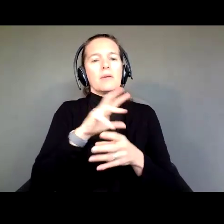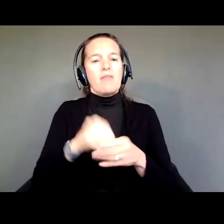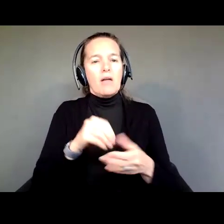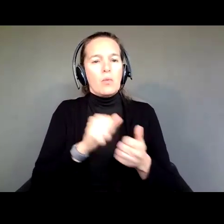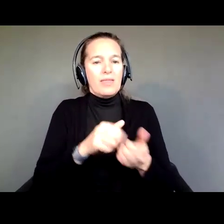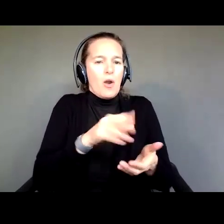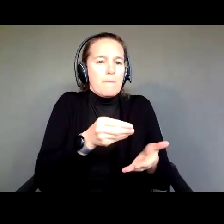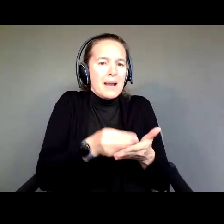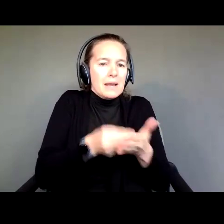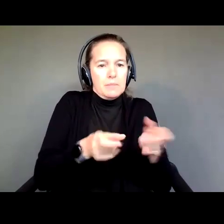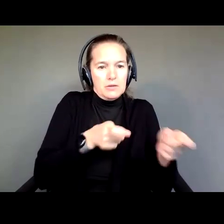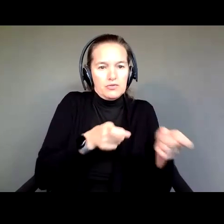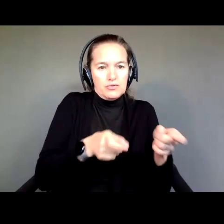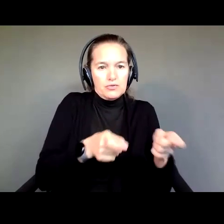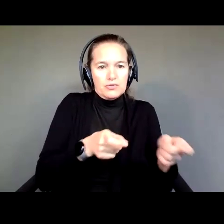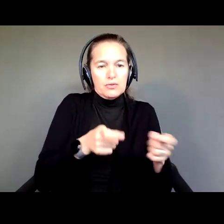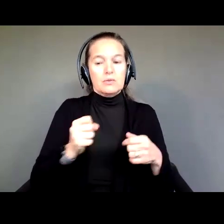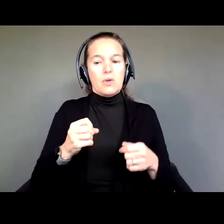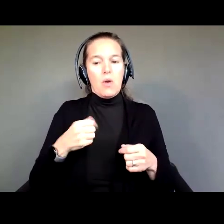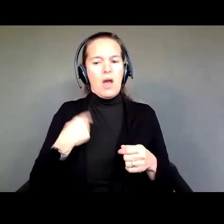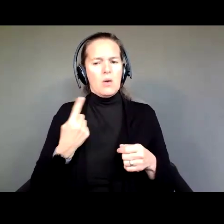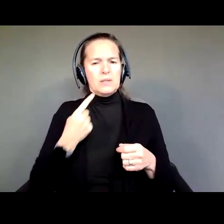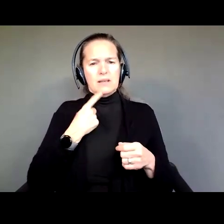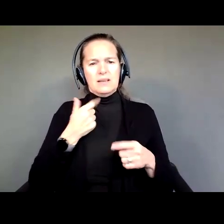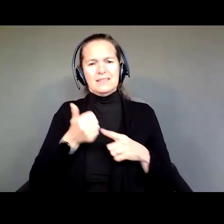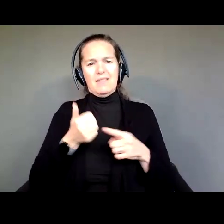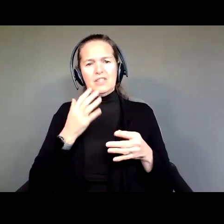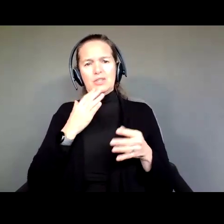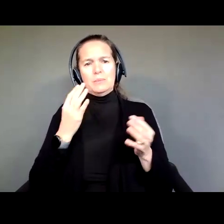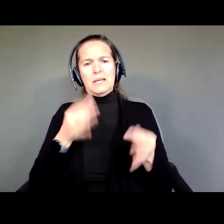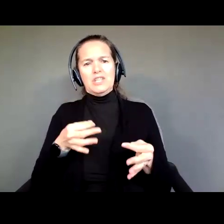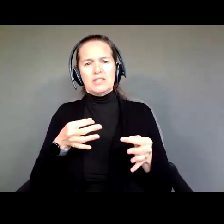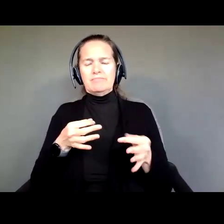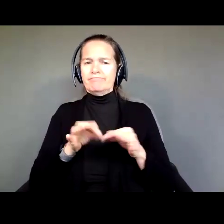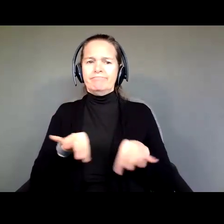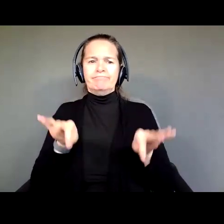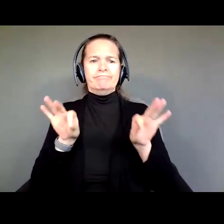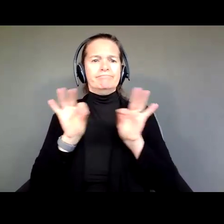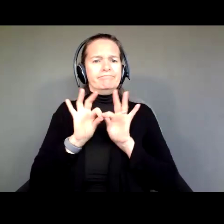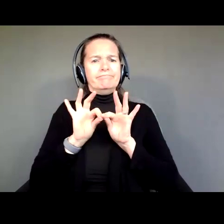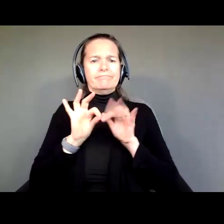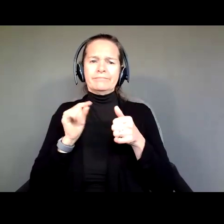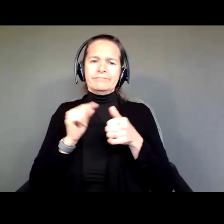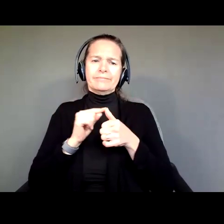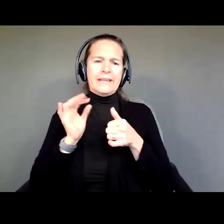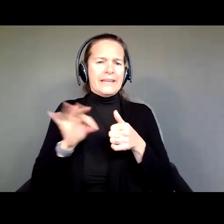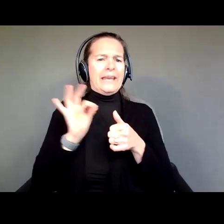So, I always say that self-determination is the key, the single biggest key to quality